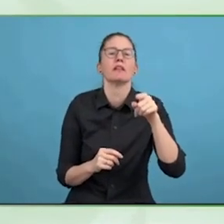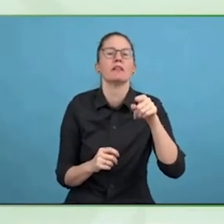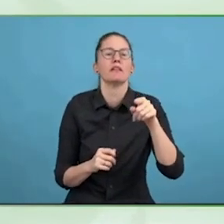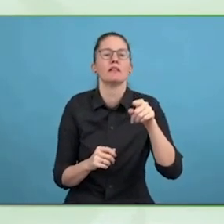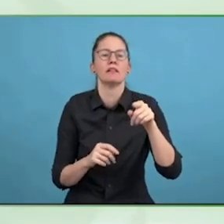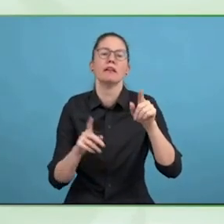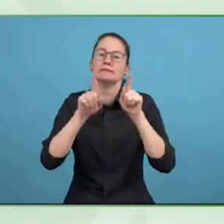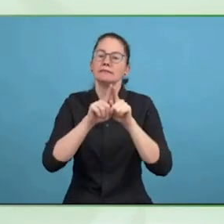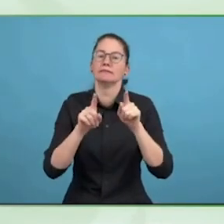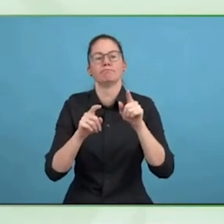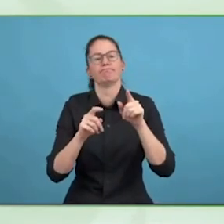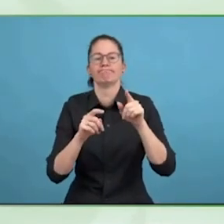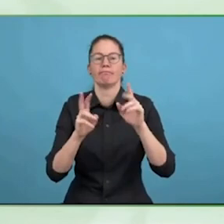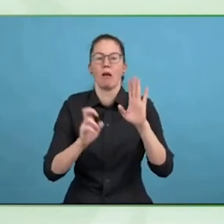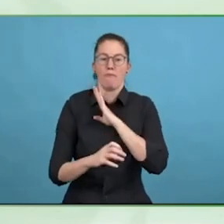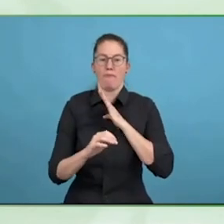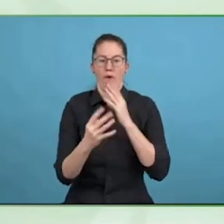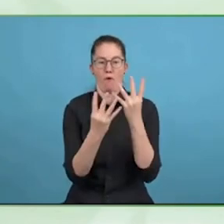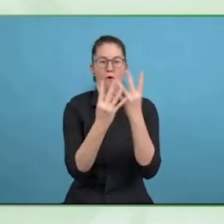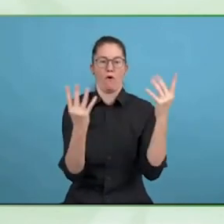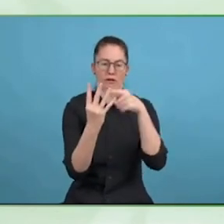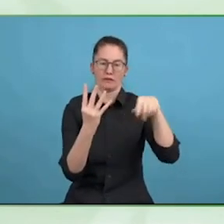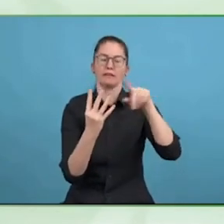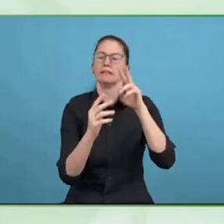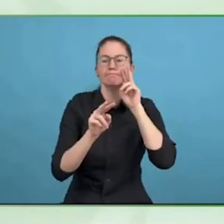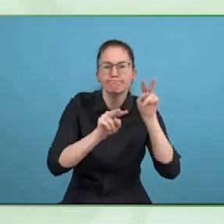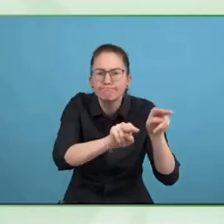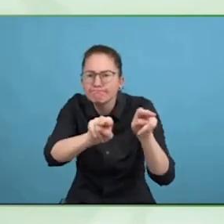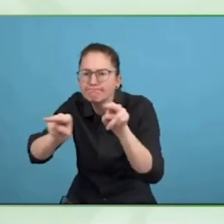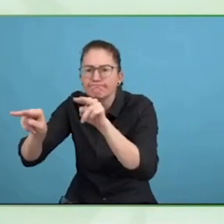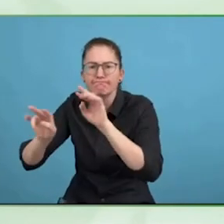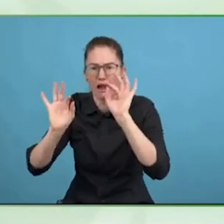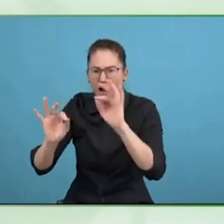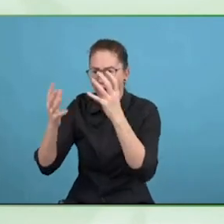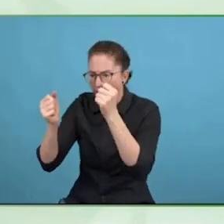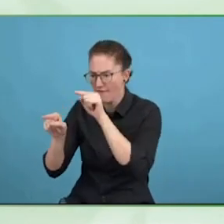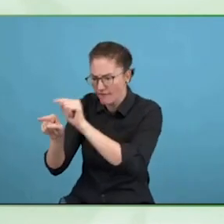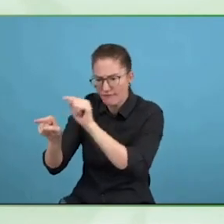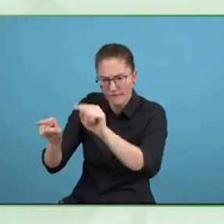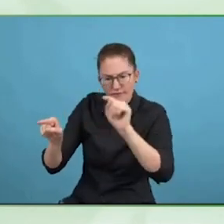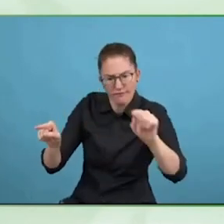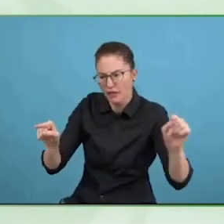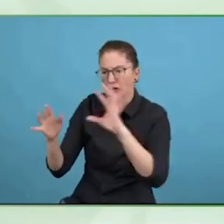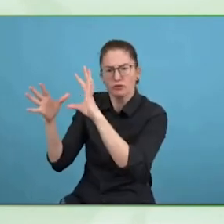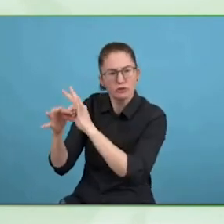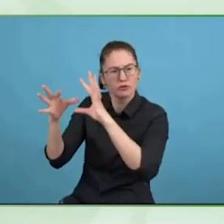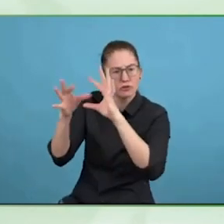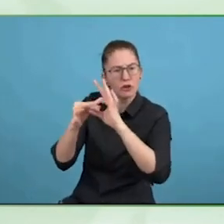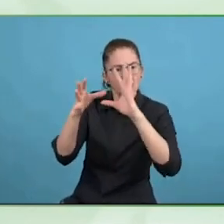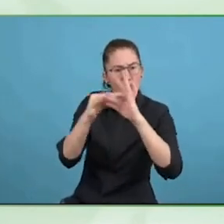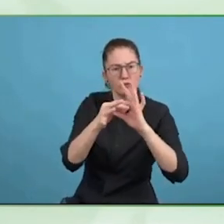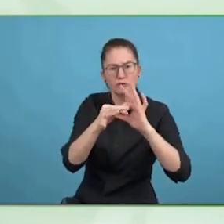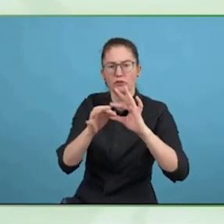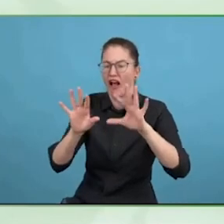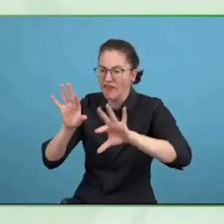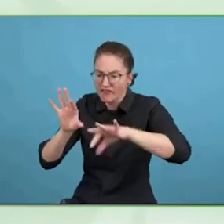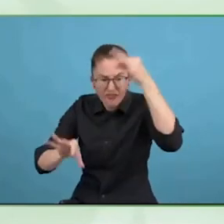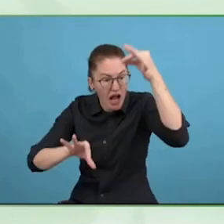disabilities in a very significant amounts, so that they are relevant for all aspects of life.